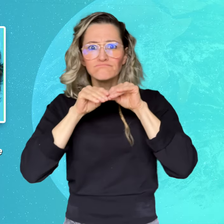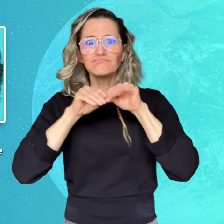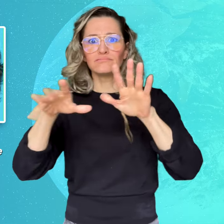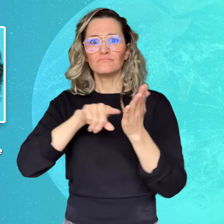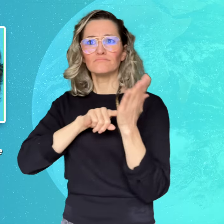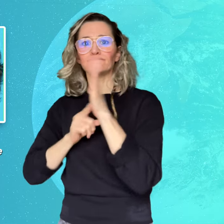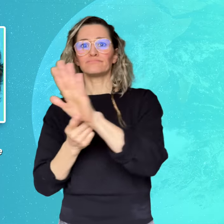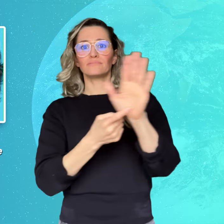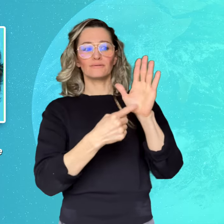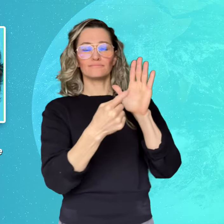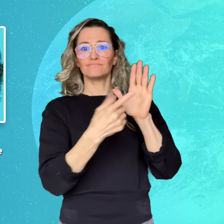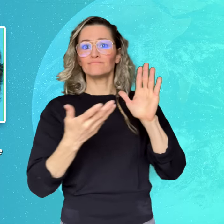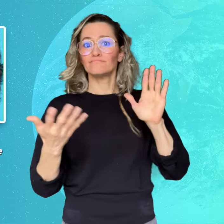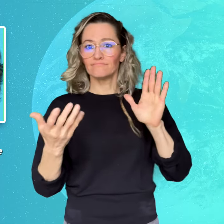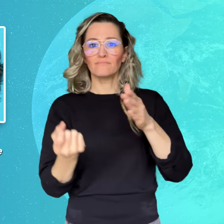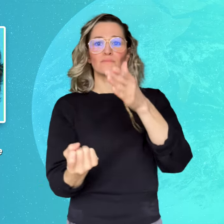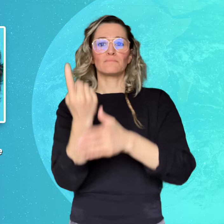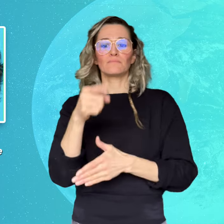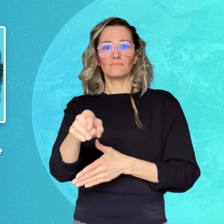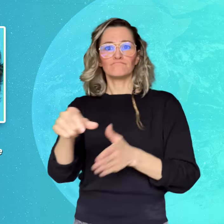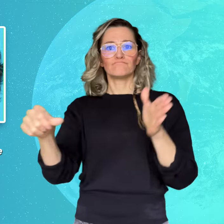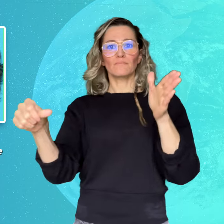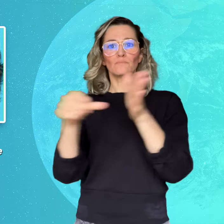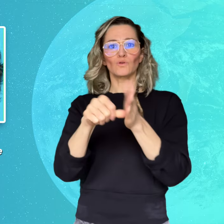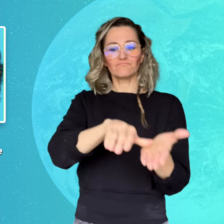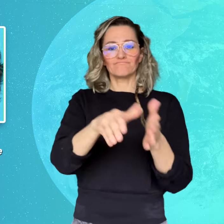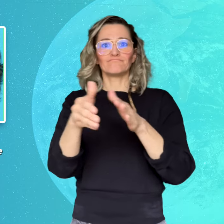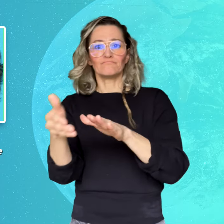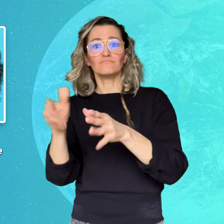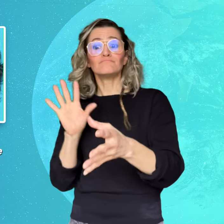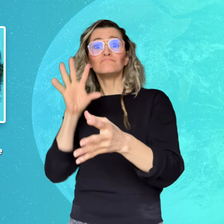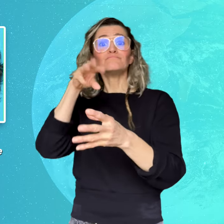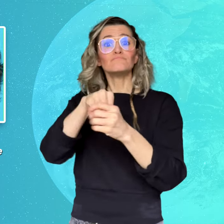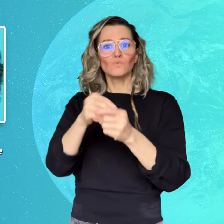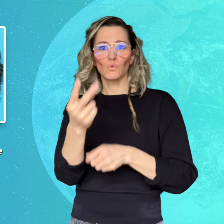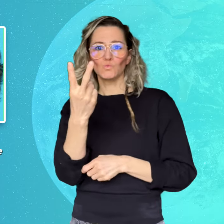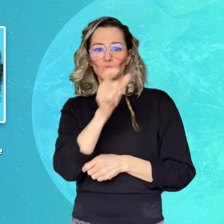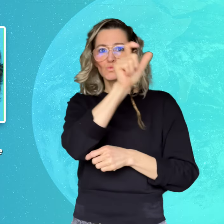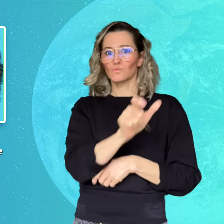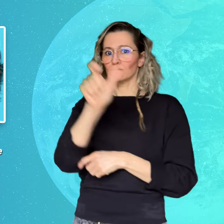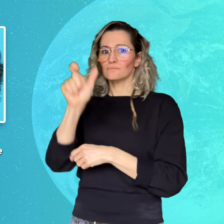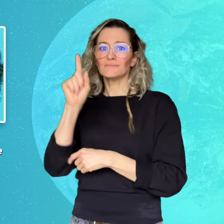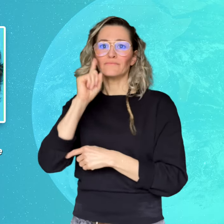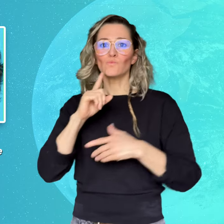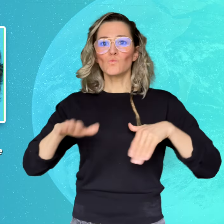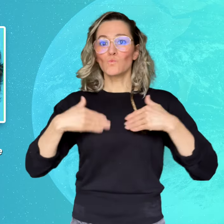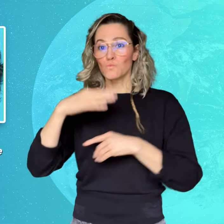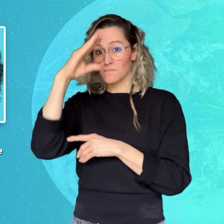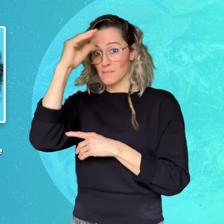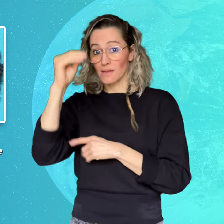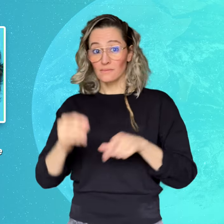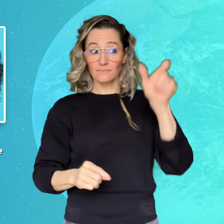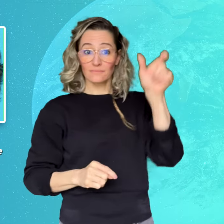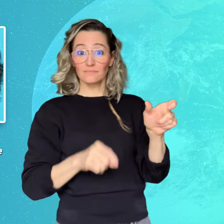Grant Whitaker, two Deaf young men who shared a vision about building